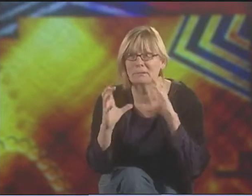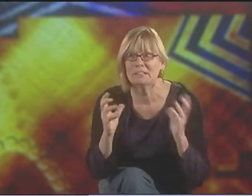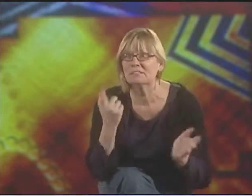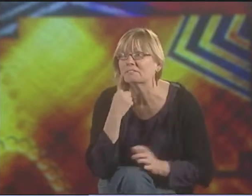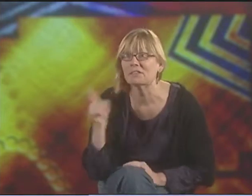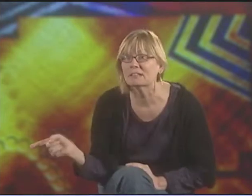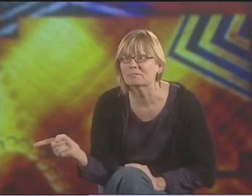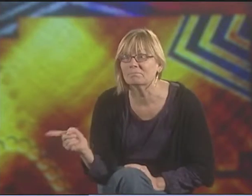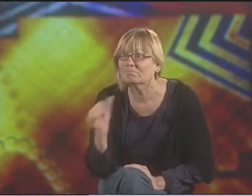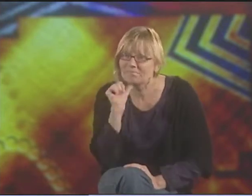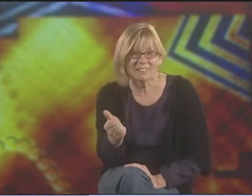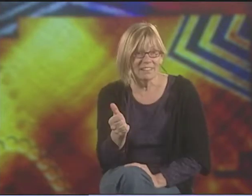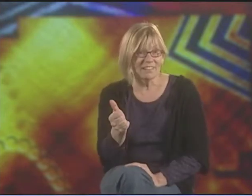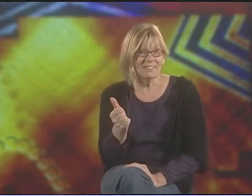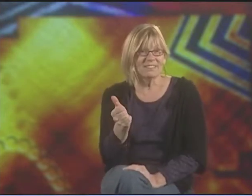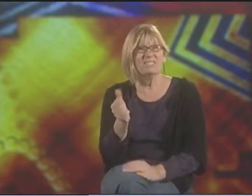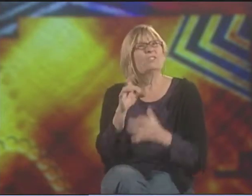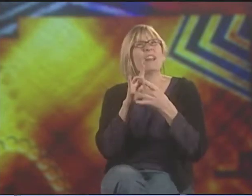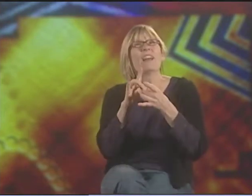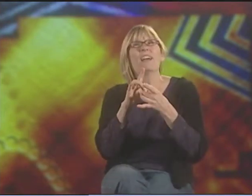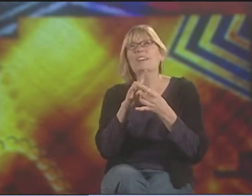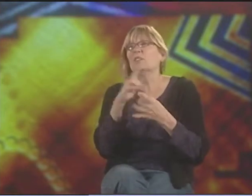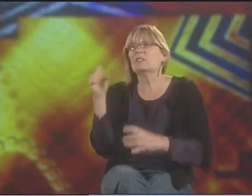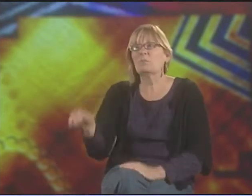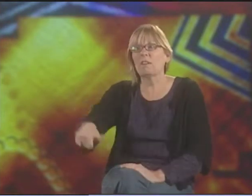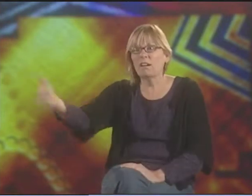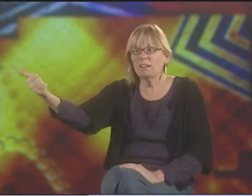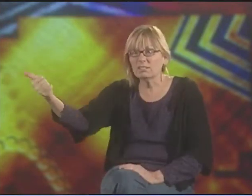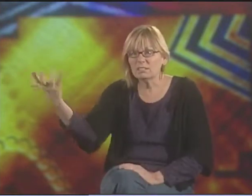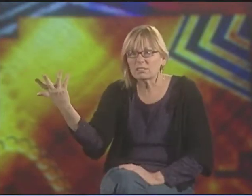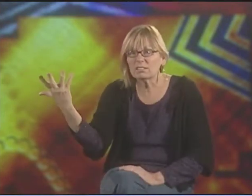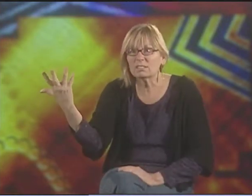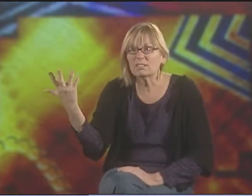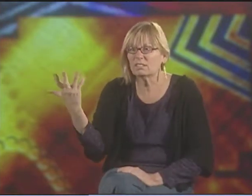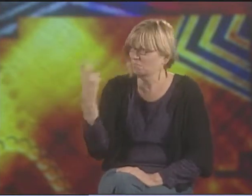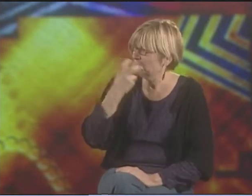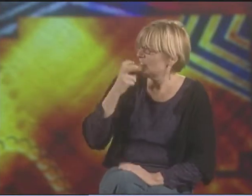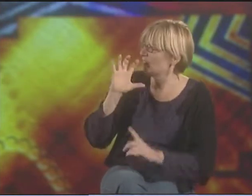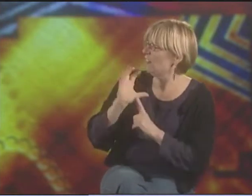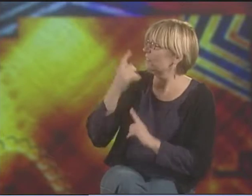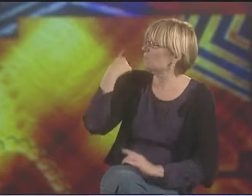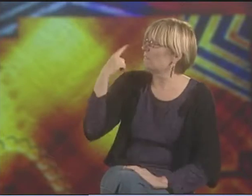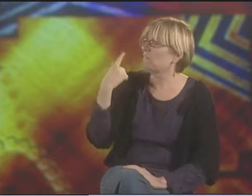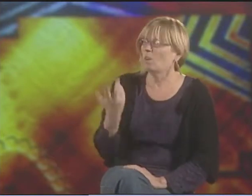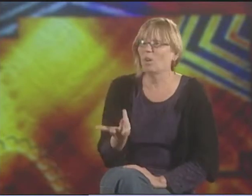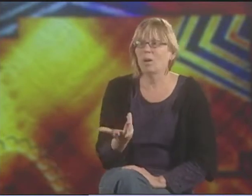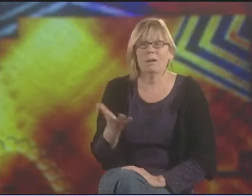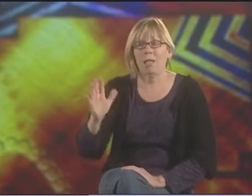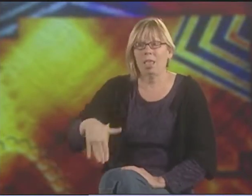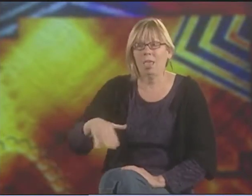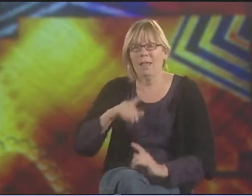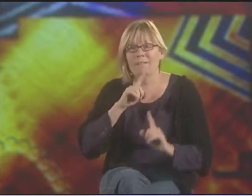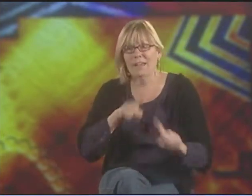IT'S NOT REALLY RELATED TO COMMUNICATION FOR HIM. THIS HAS TO DO WITH SOMETHING ELSE COMPLETELY. IT'S GOT NOTHING TO DO WITH TALKING TO PEOPLE.